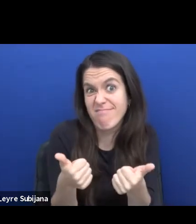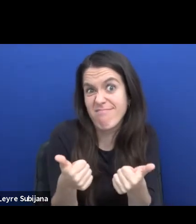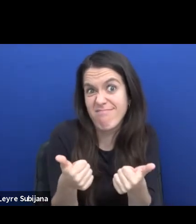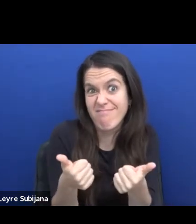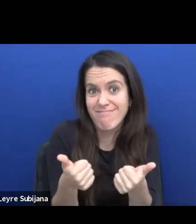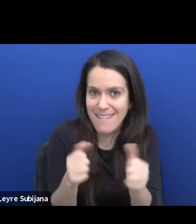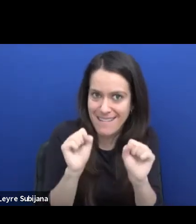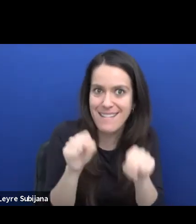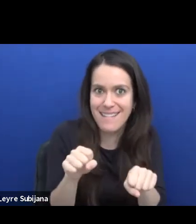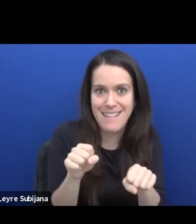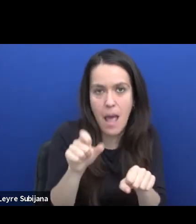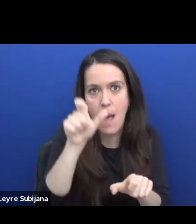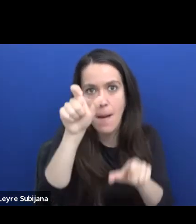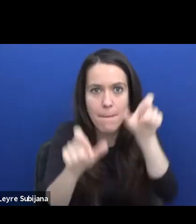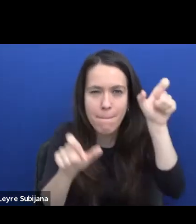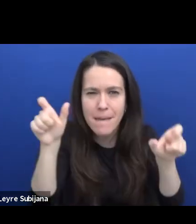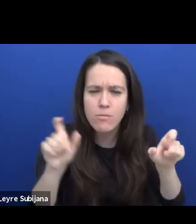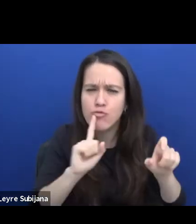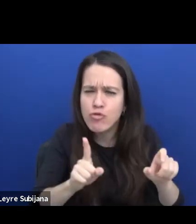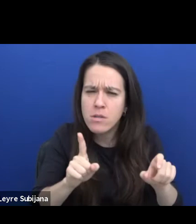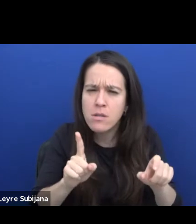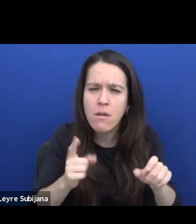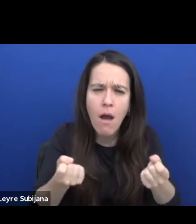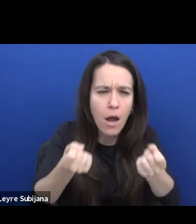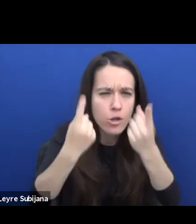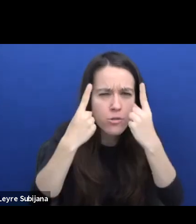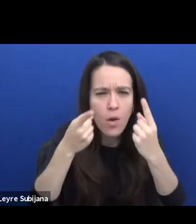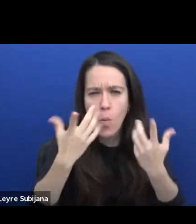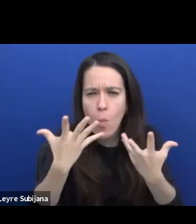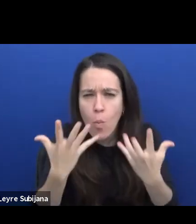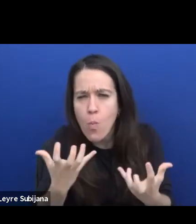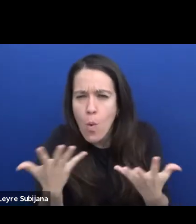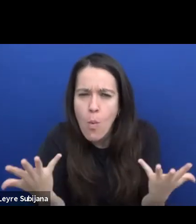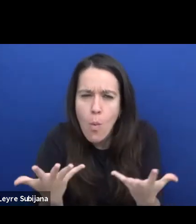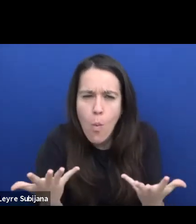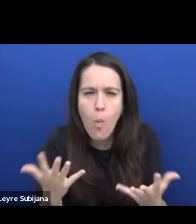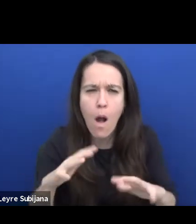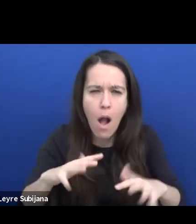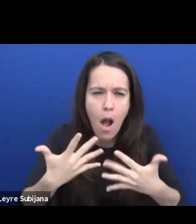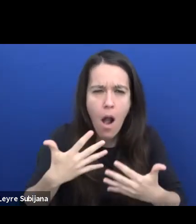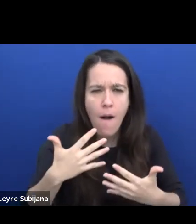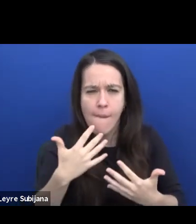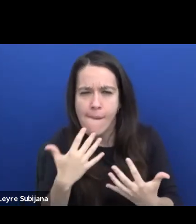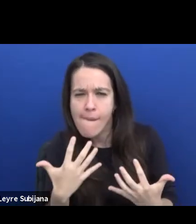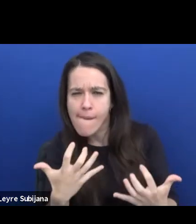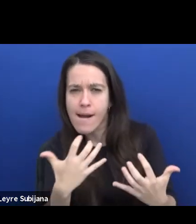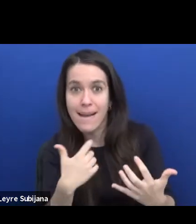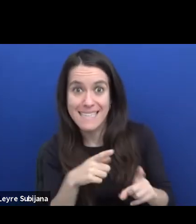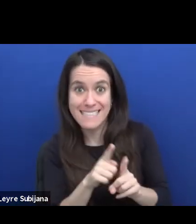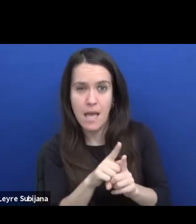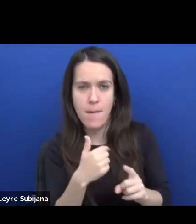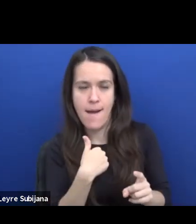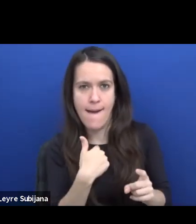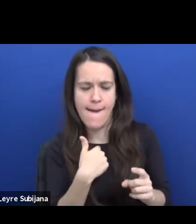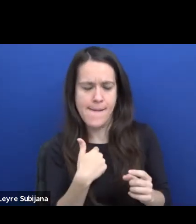for the others to really understand what you want to do. And this, even for you, the best chance to really understand what you do.